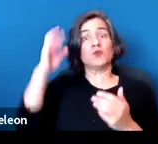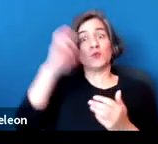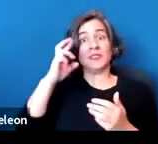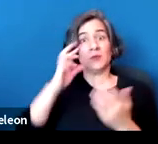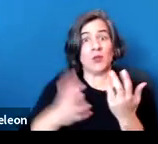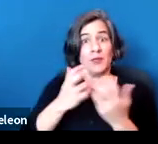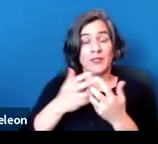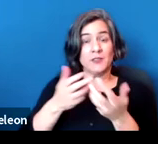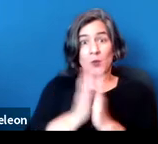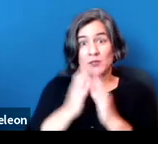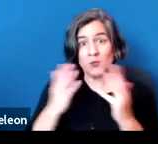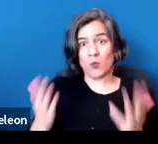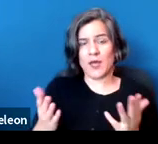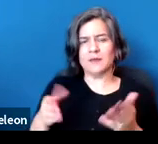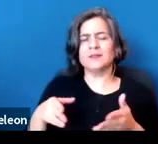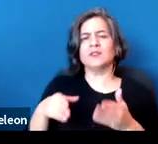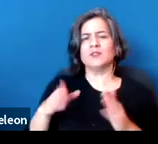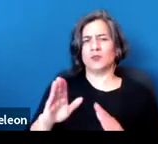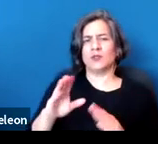or remote viewing instead of in-person viewing.